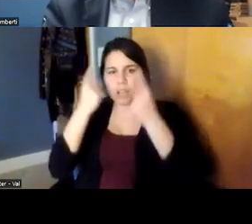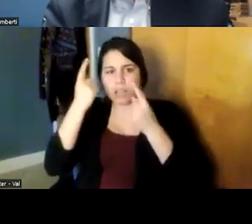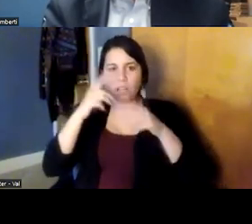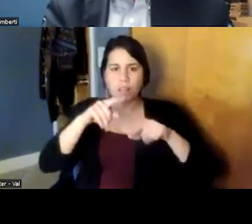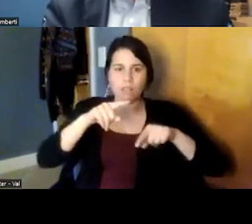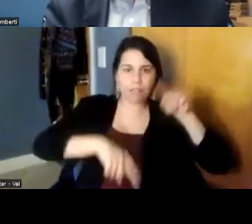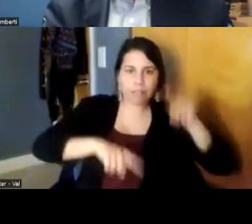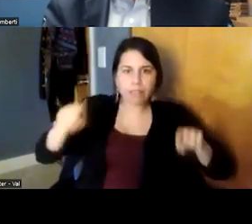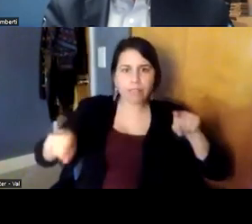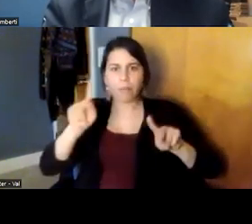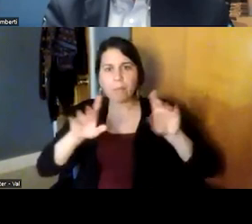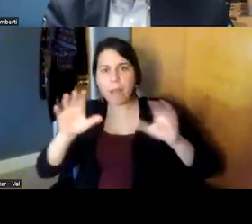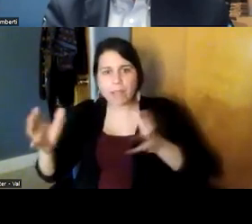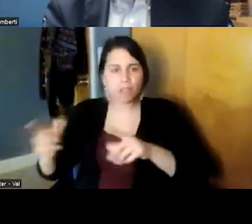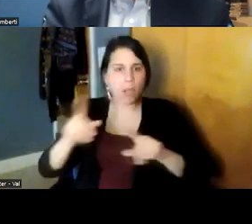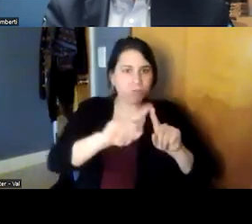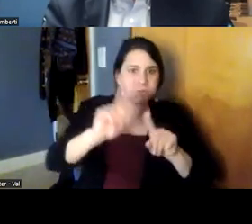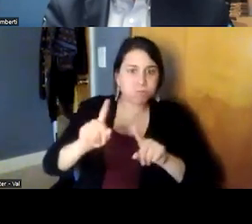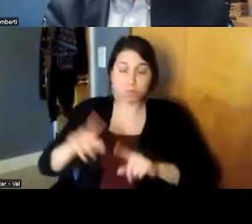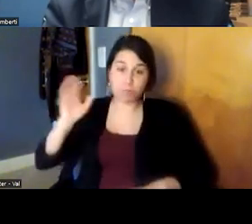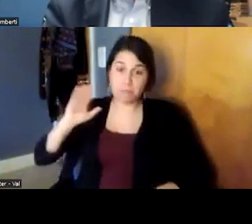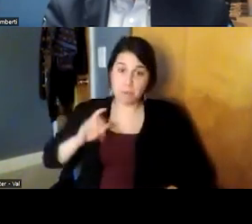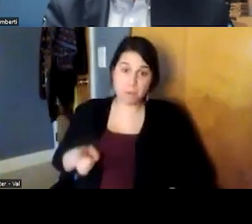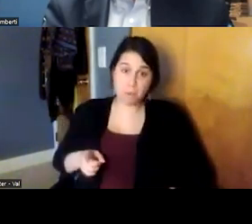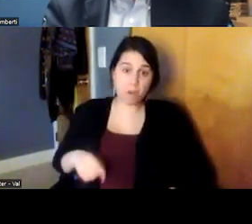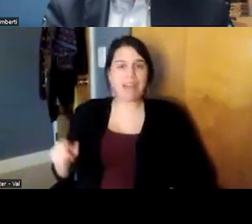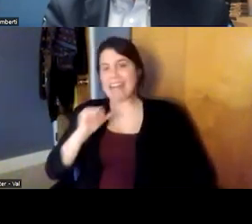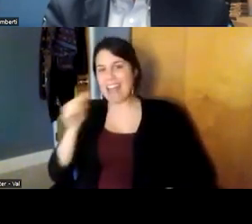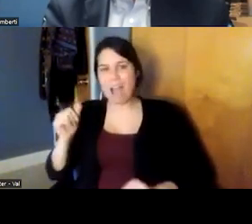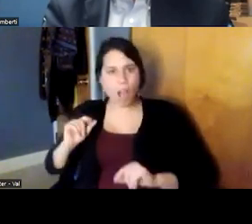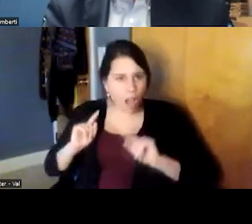we're working with now not going out into the communities and engaging the communities that